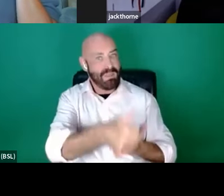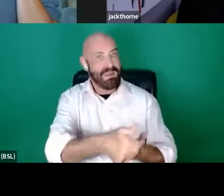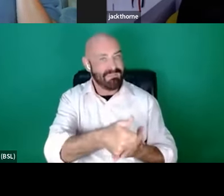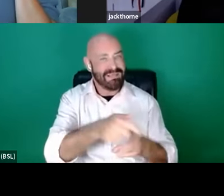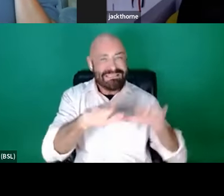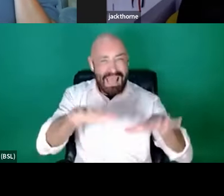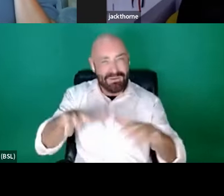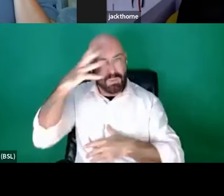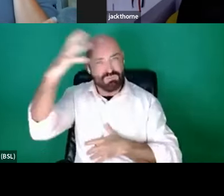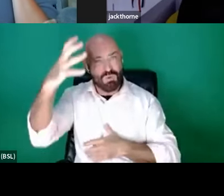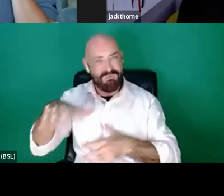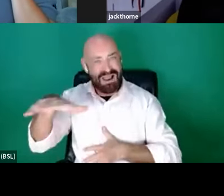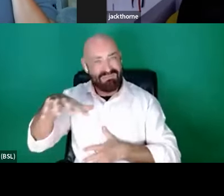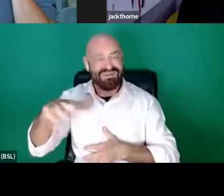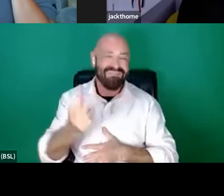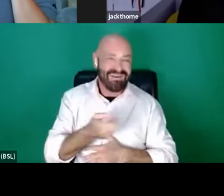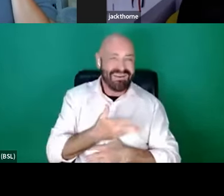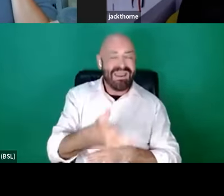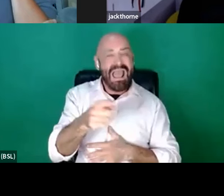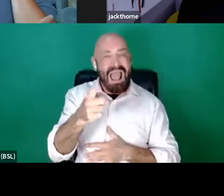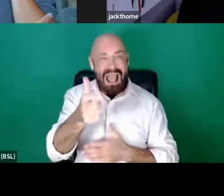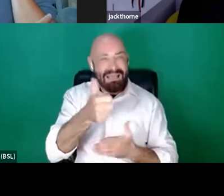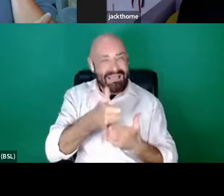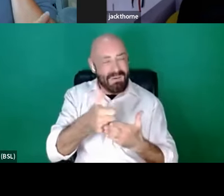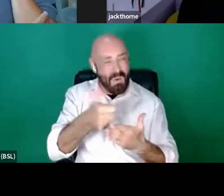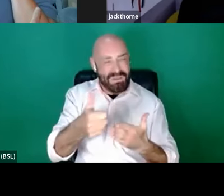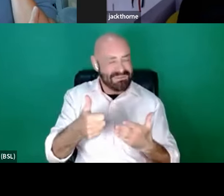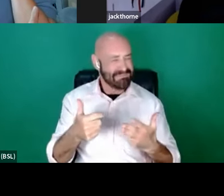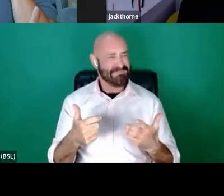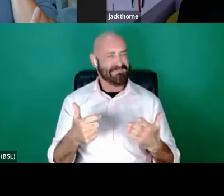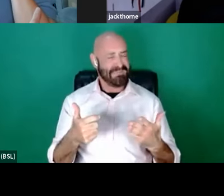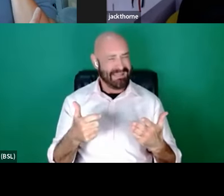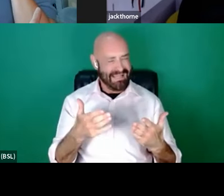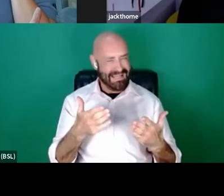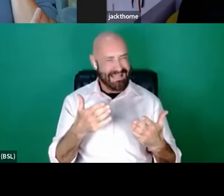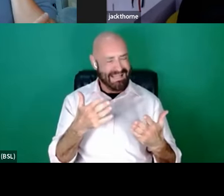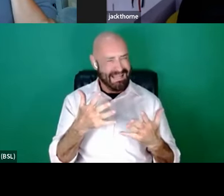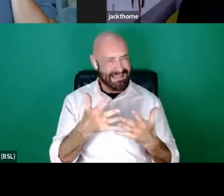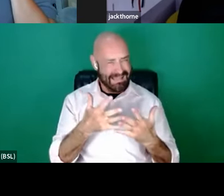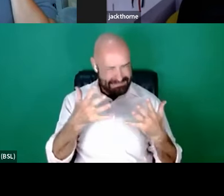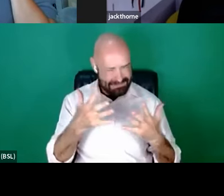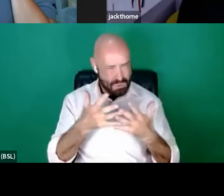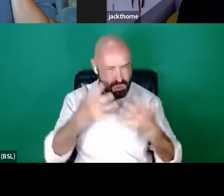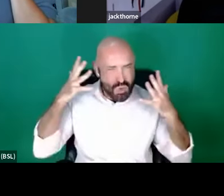And it always just seems a hugely interesting thing